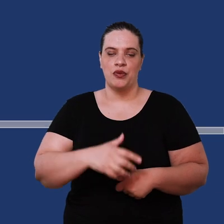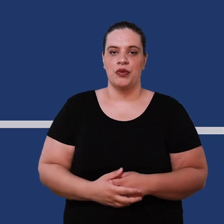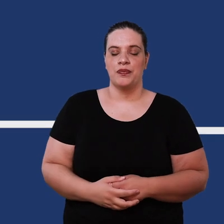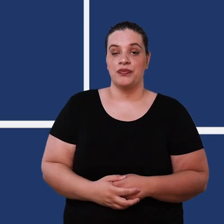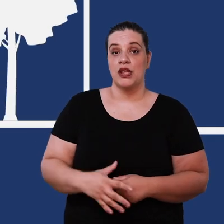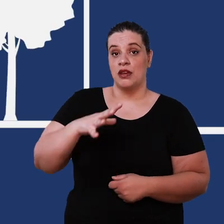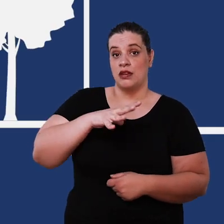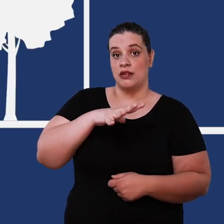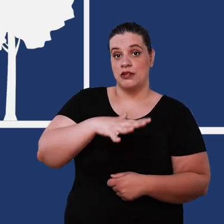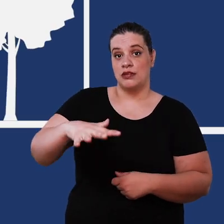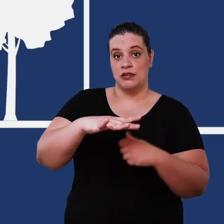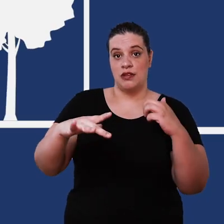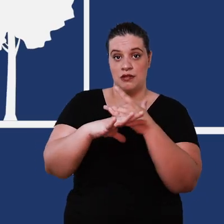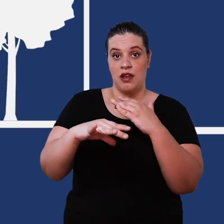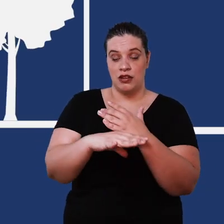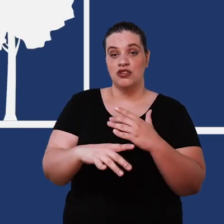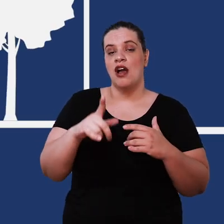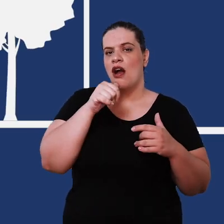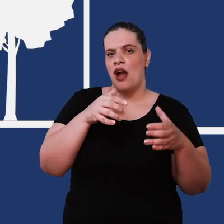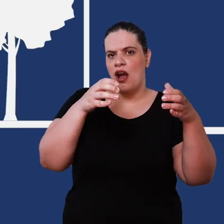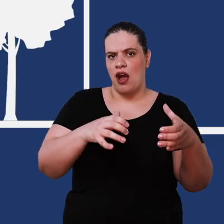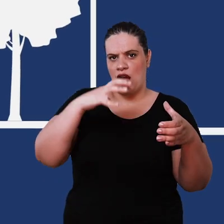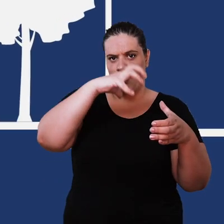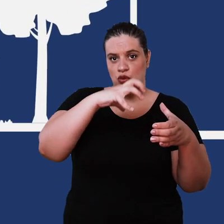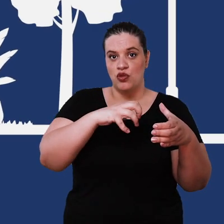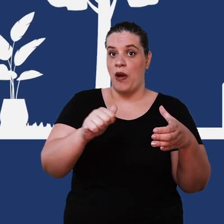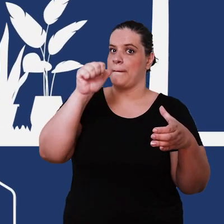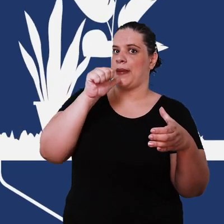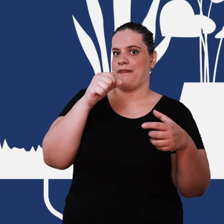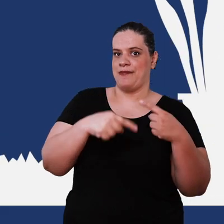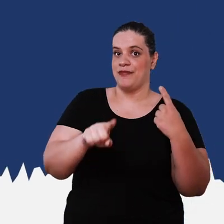areas so we use rainwater to purposes who knows they are